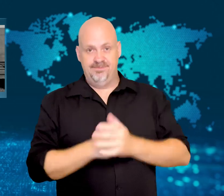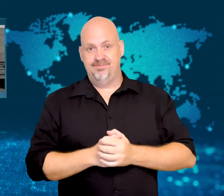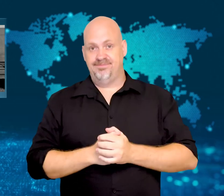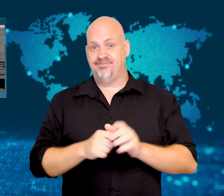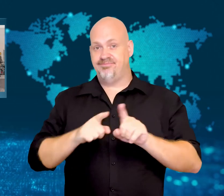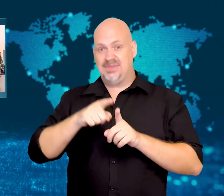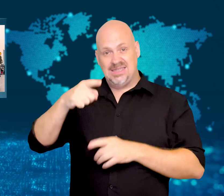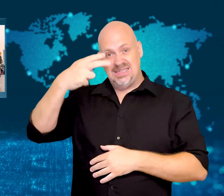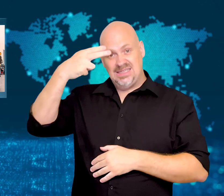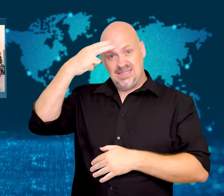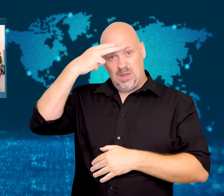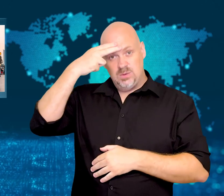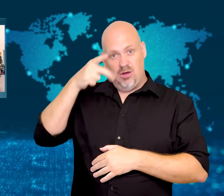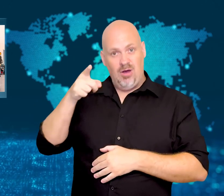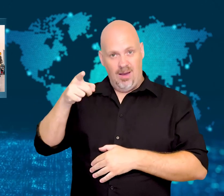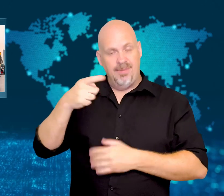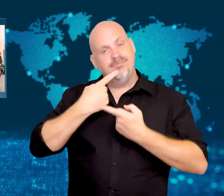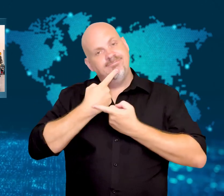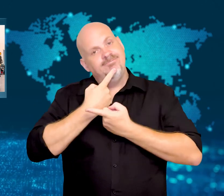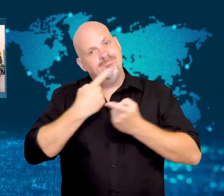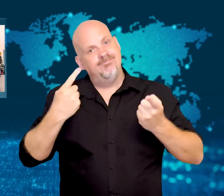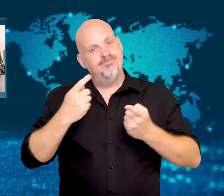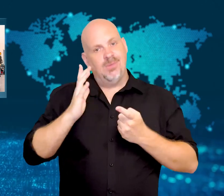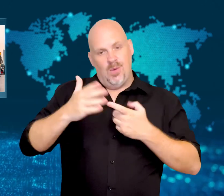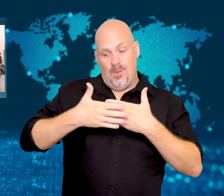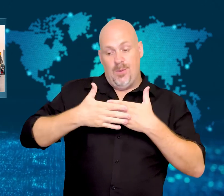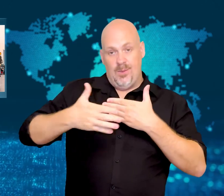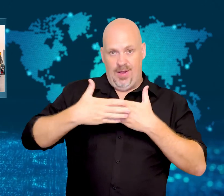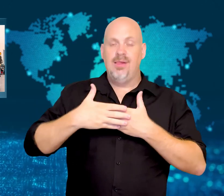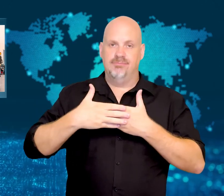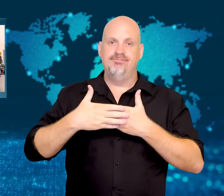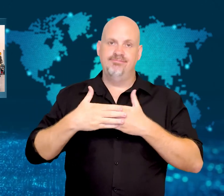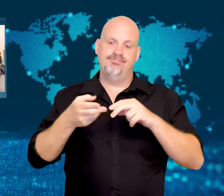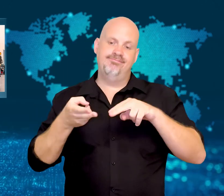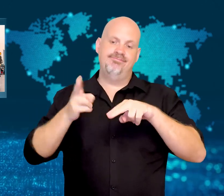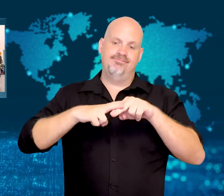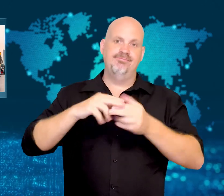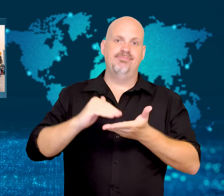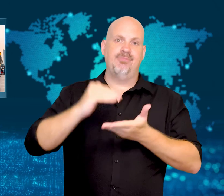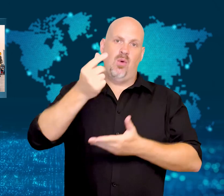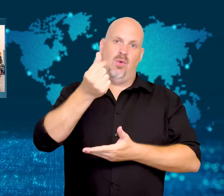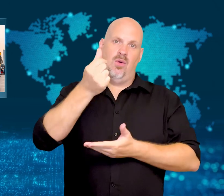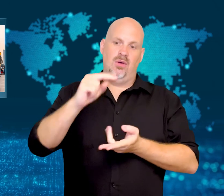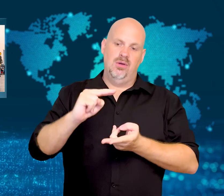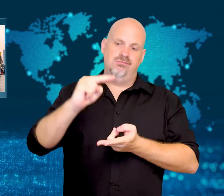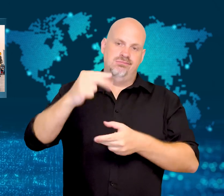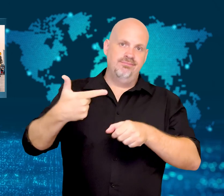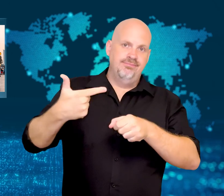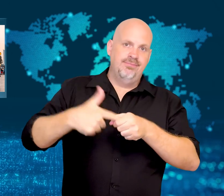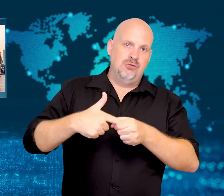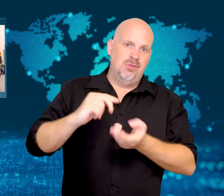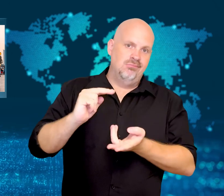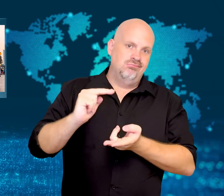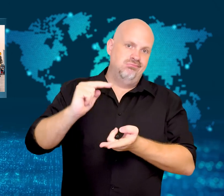and Saudi Arabia has announced another hike